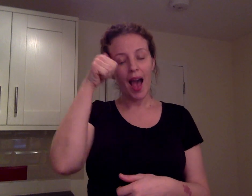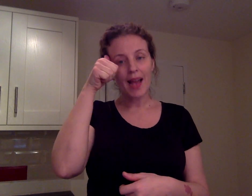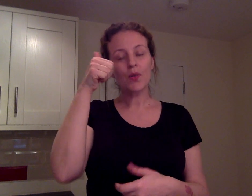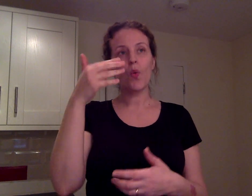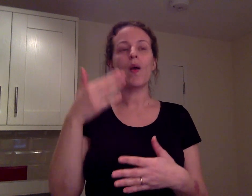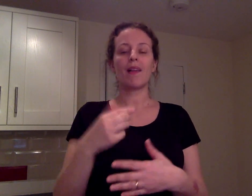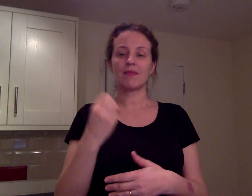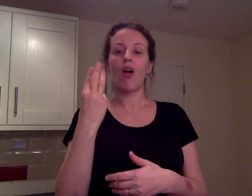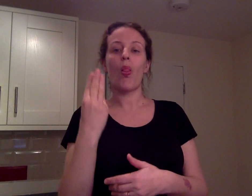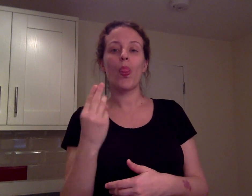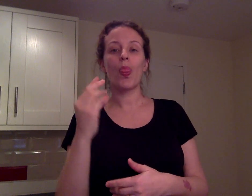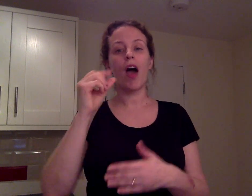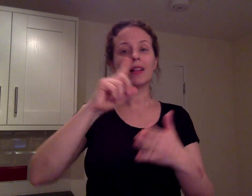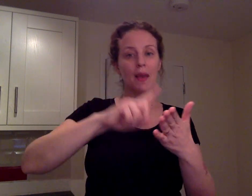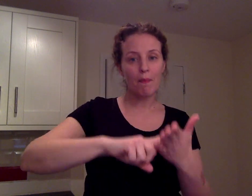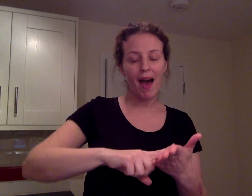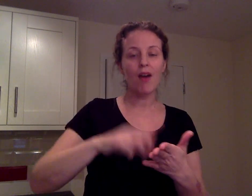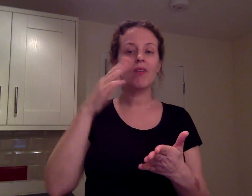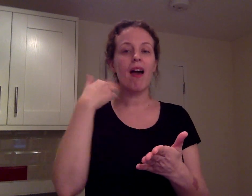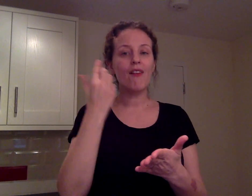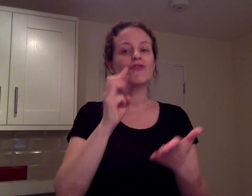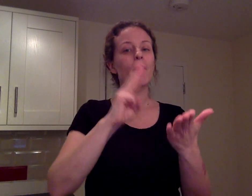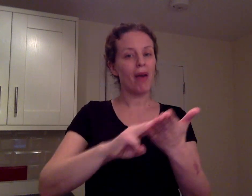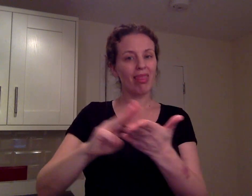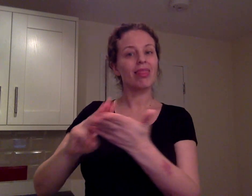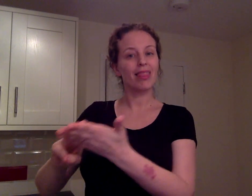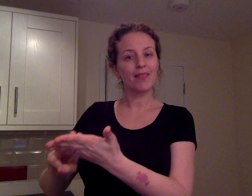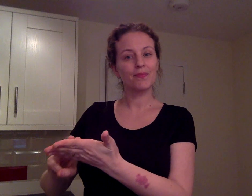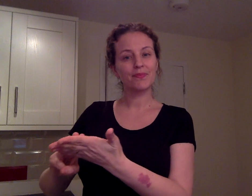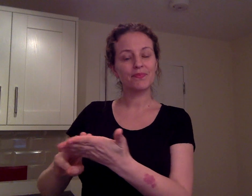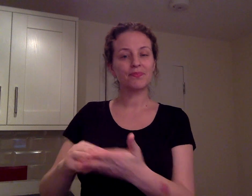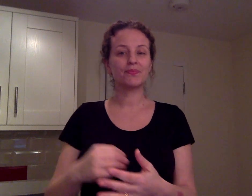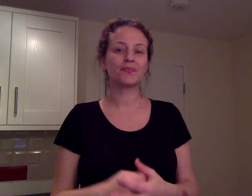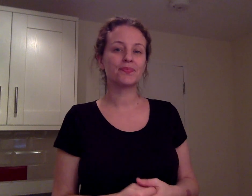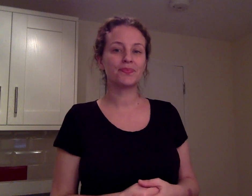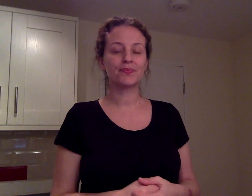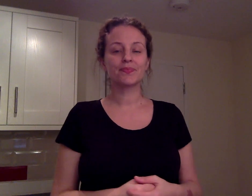I know, £30 every month month.